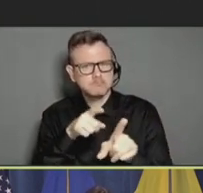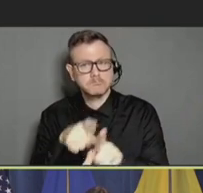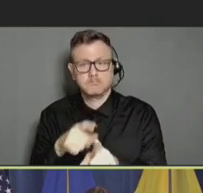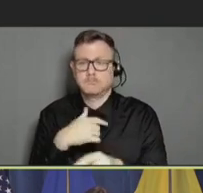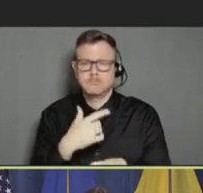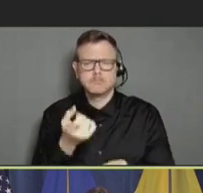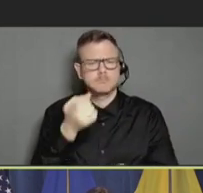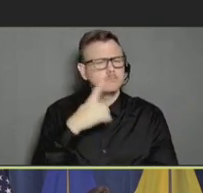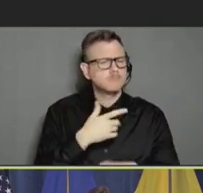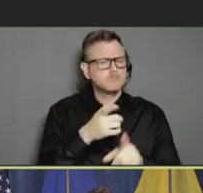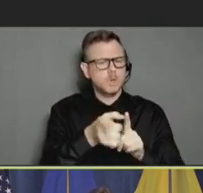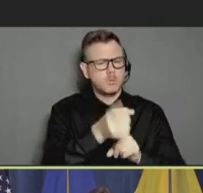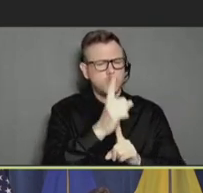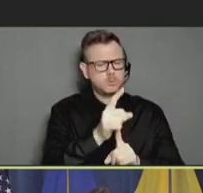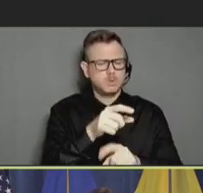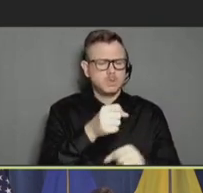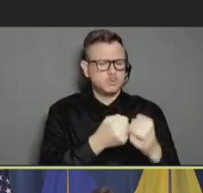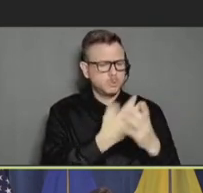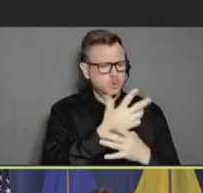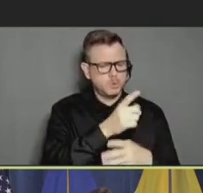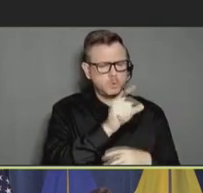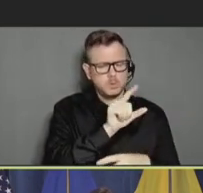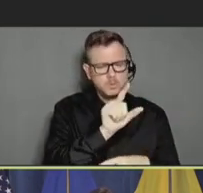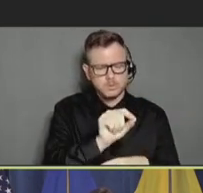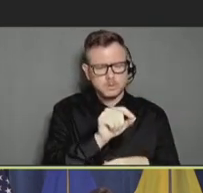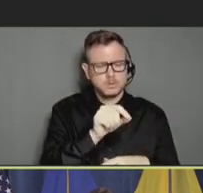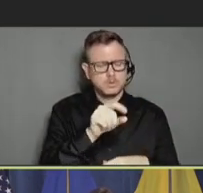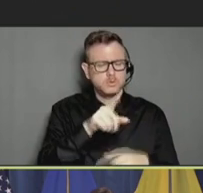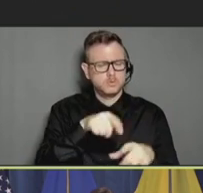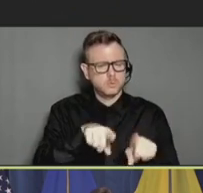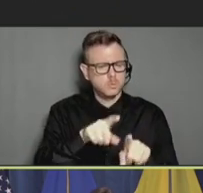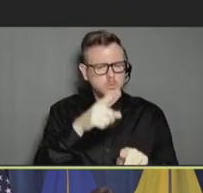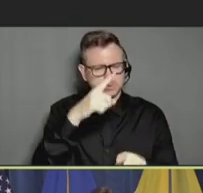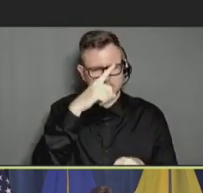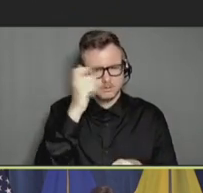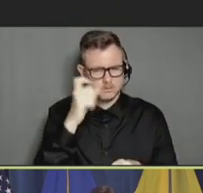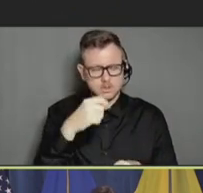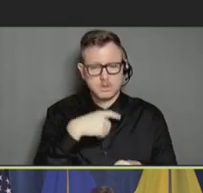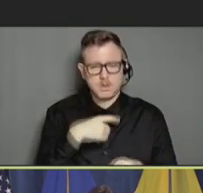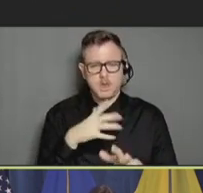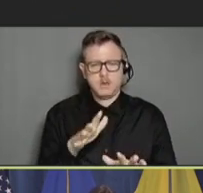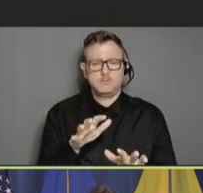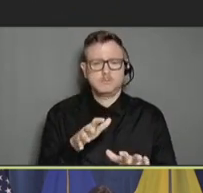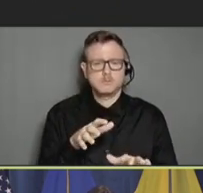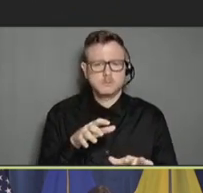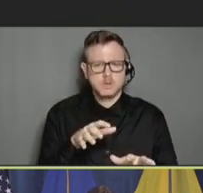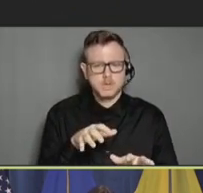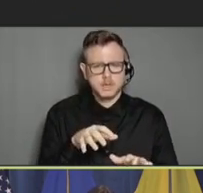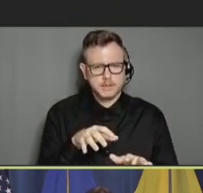in the spring of 2020 and even in the summer where when I stopped to sort of take a breath,